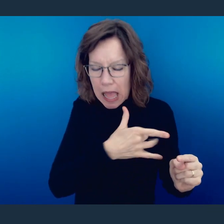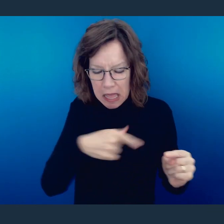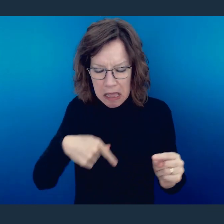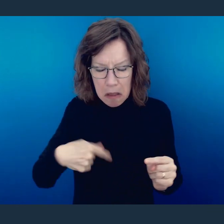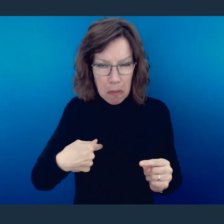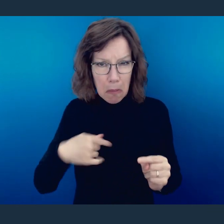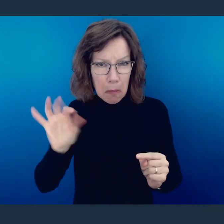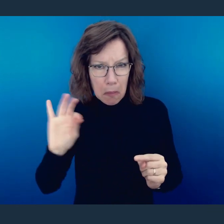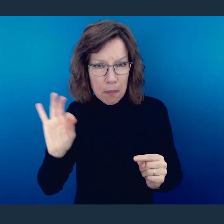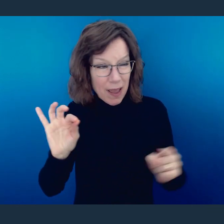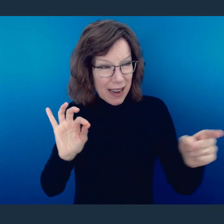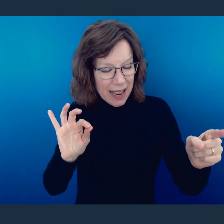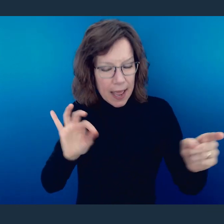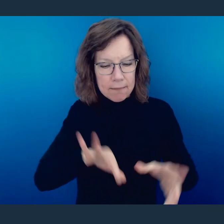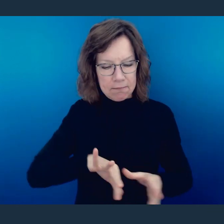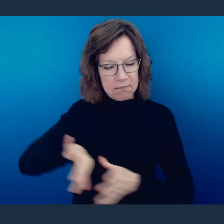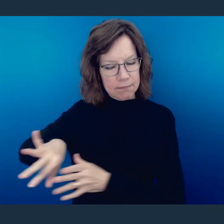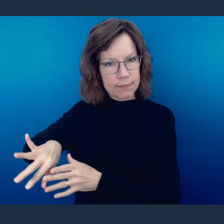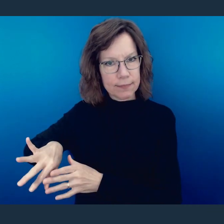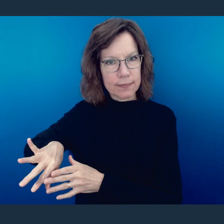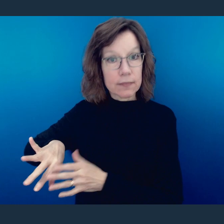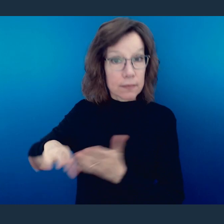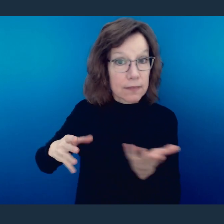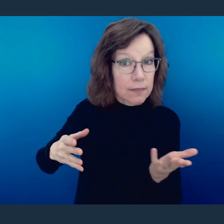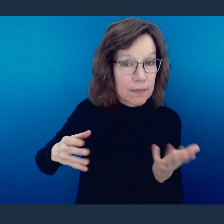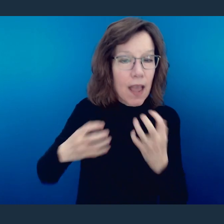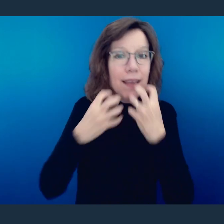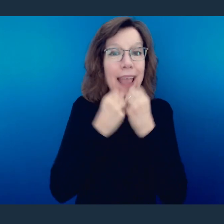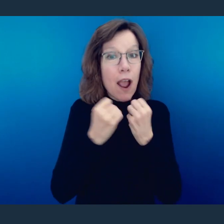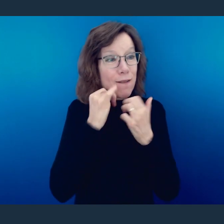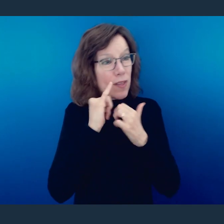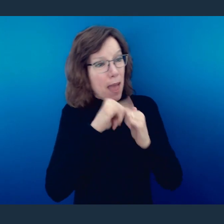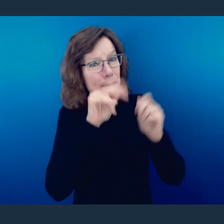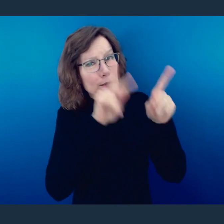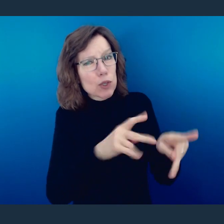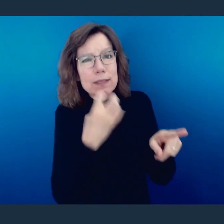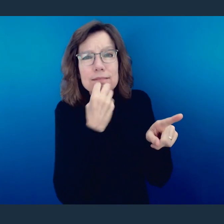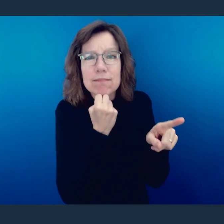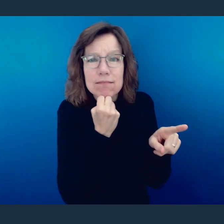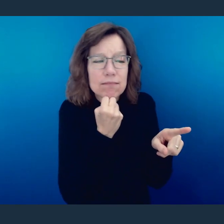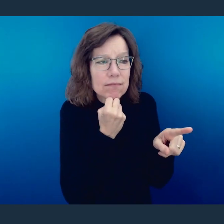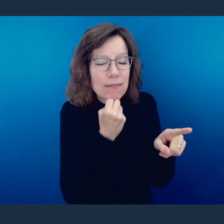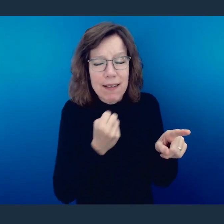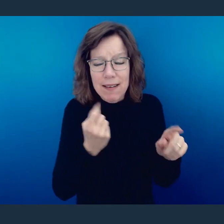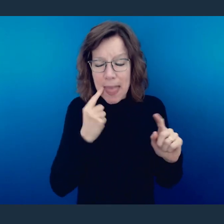than it will ever be to you? You see, if you care for that brother or sister,